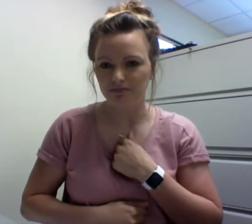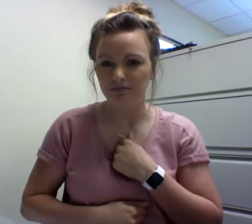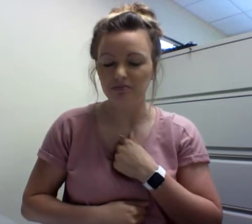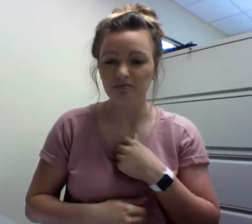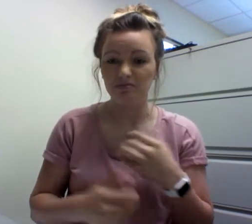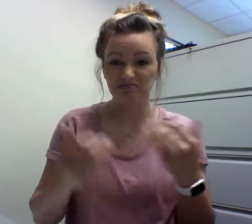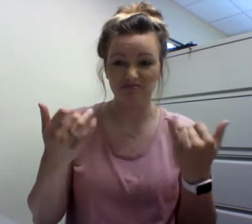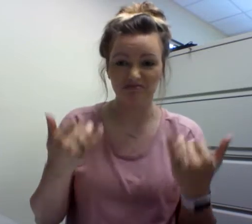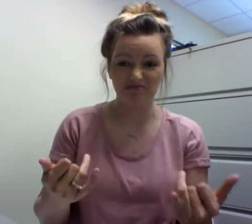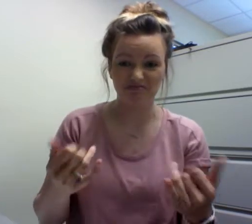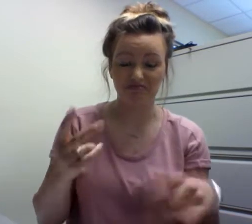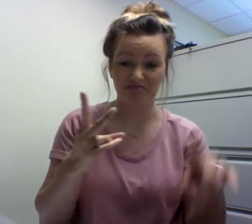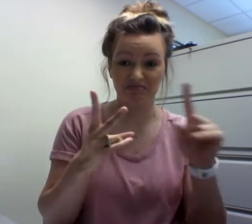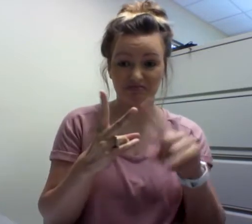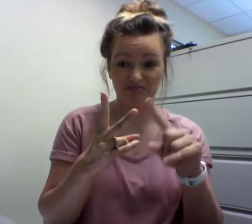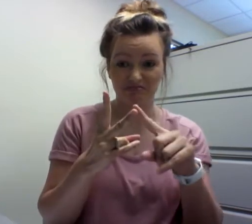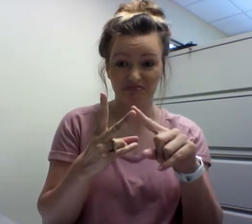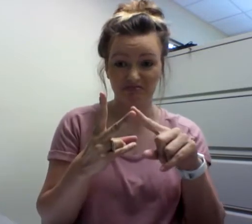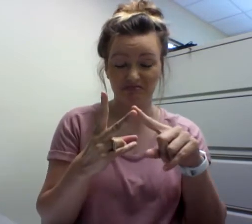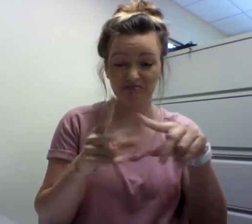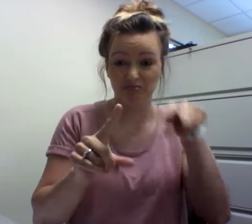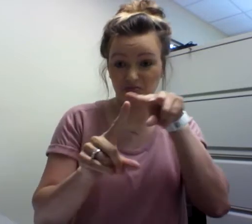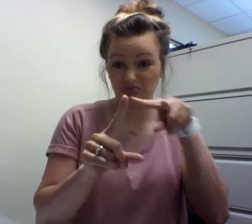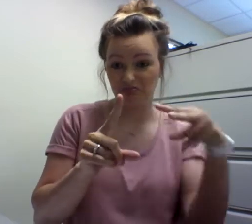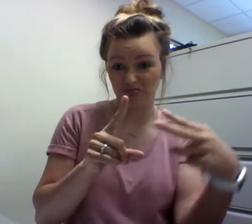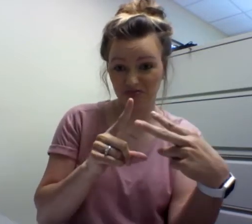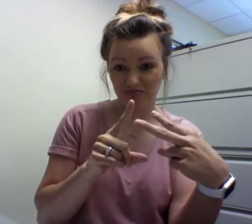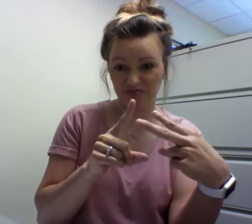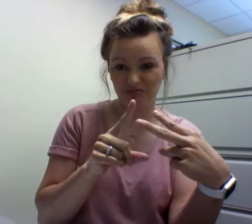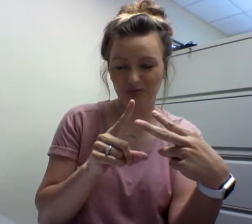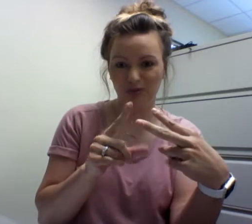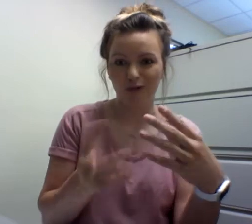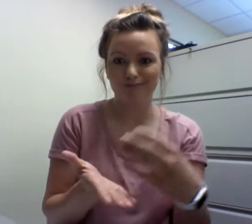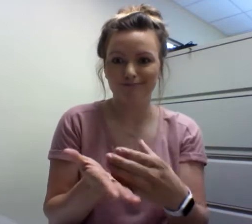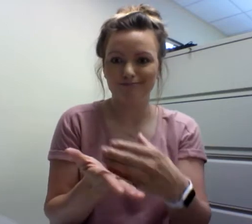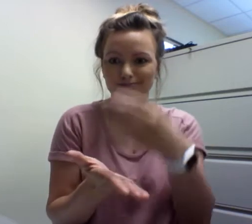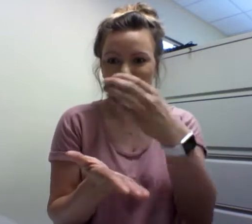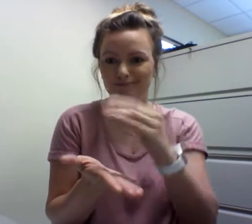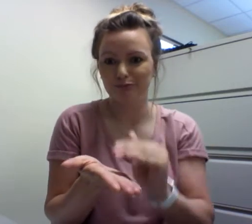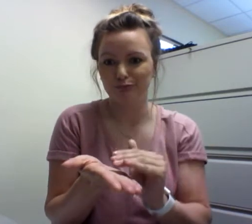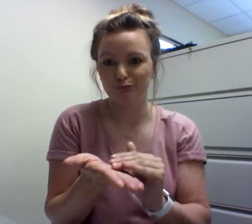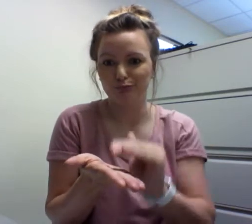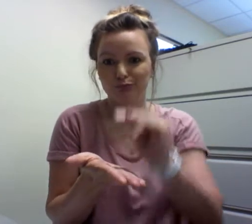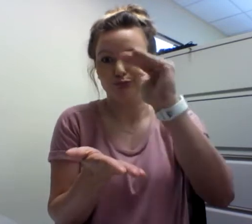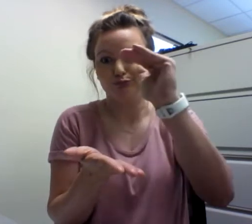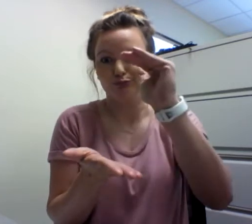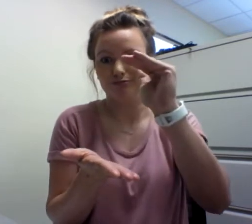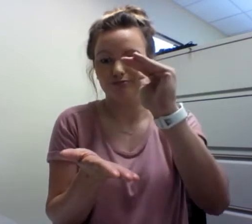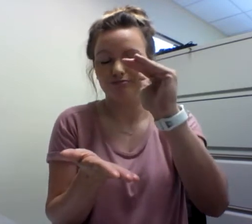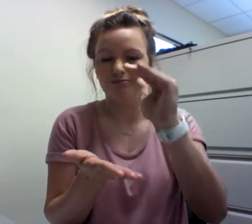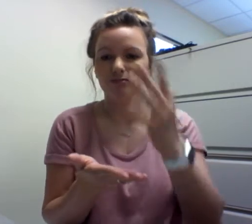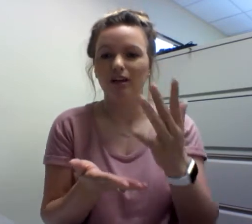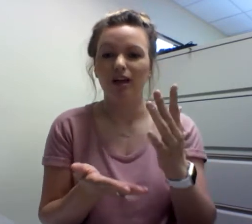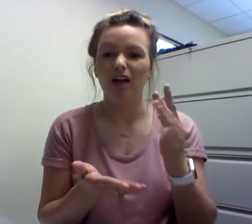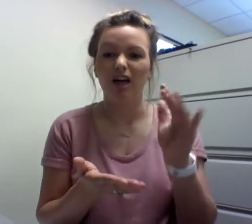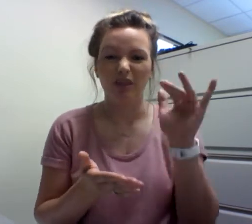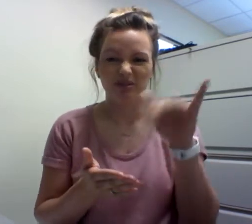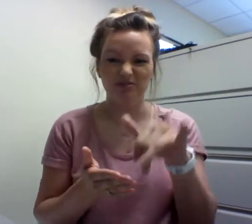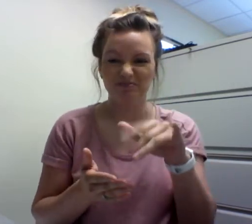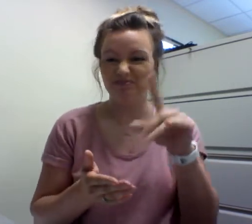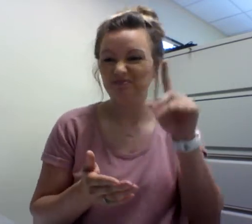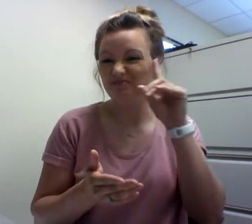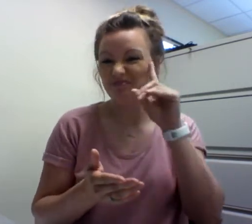Now, the second perspective, the Deaf perspective,